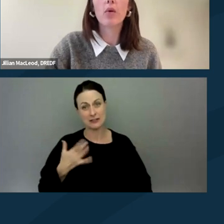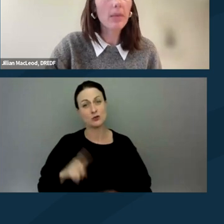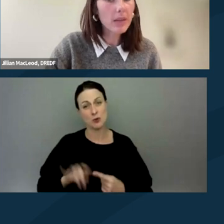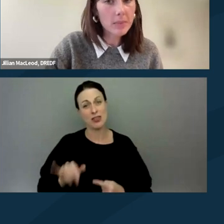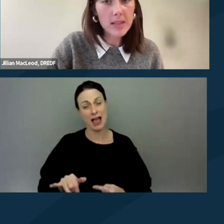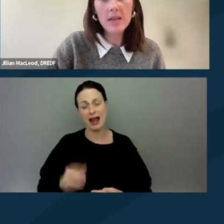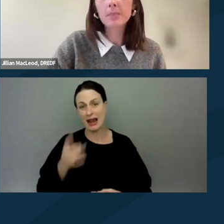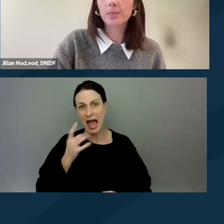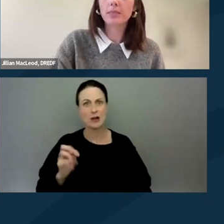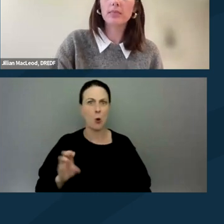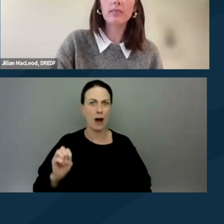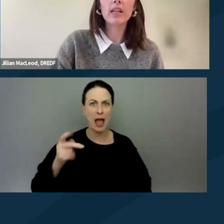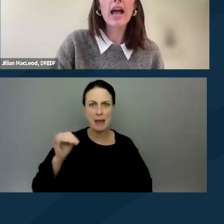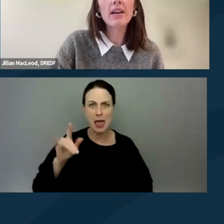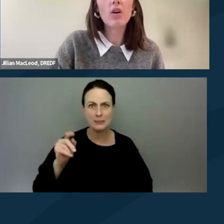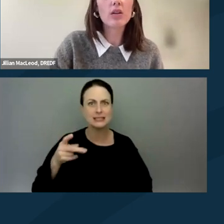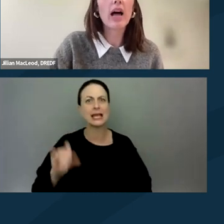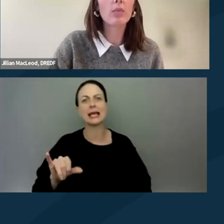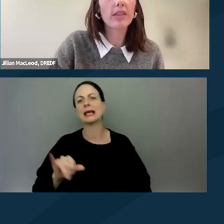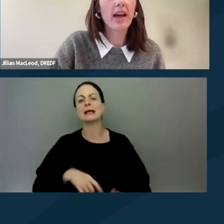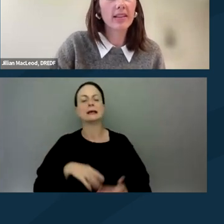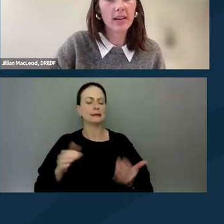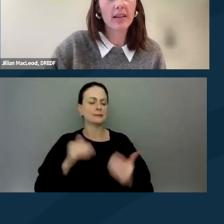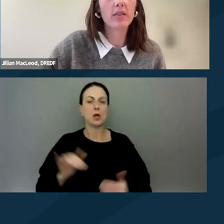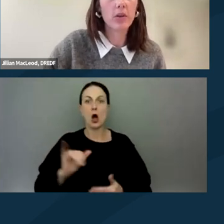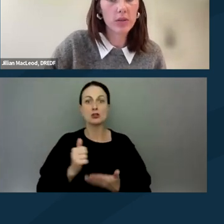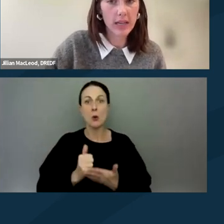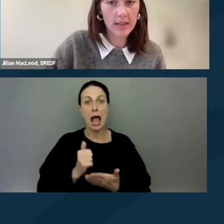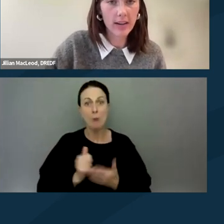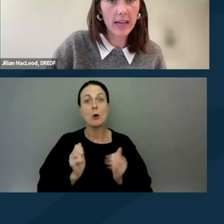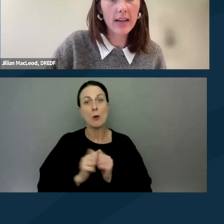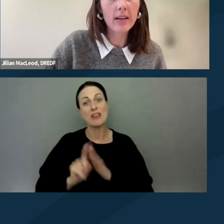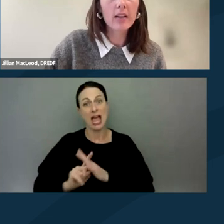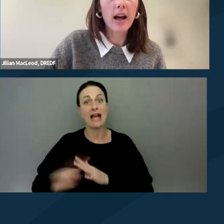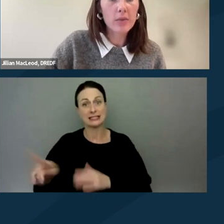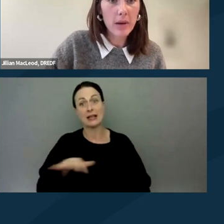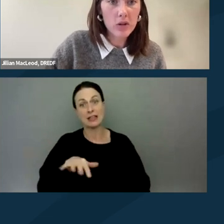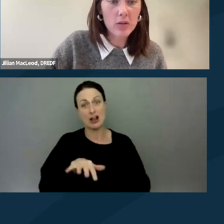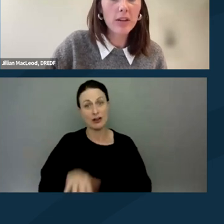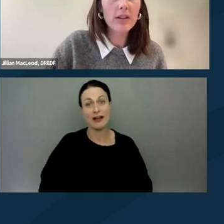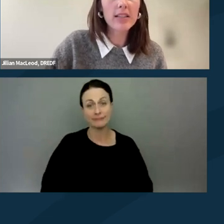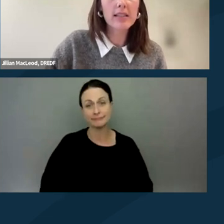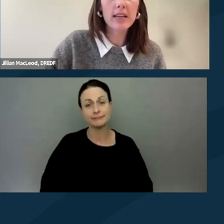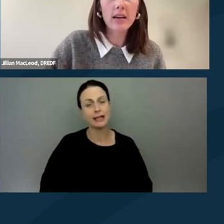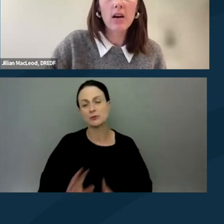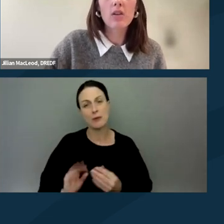or epilepsy, and also help with exiting the protest area. As we mentioned previously,